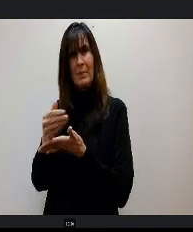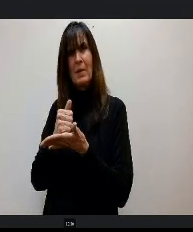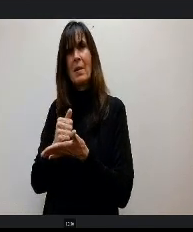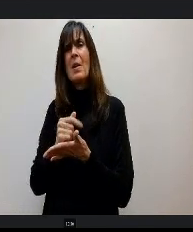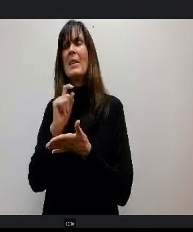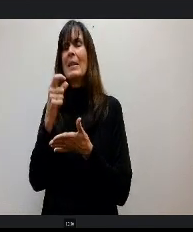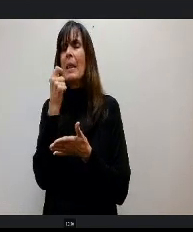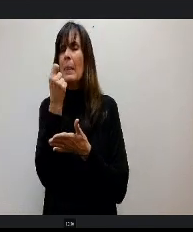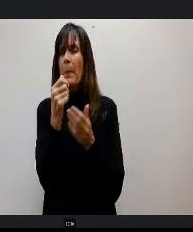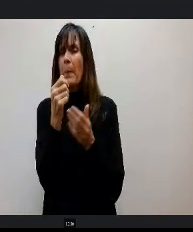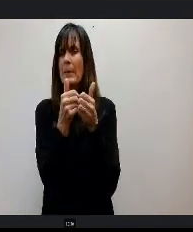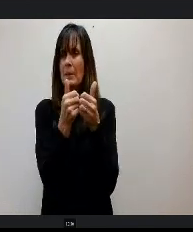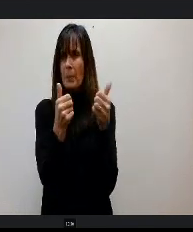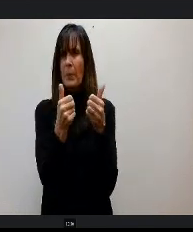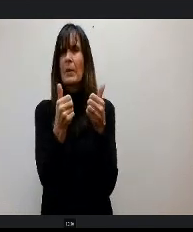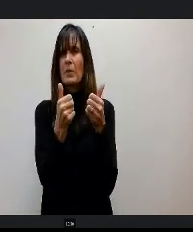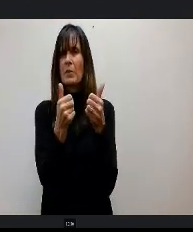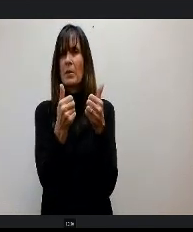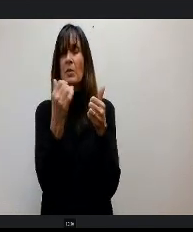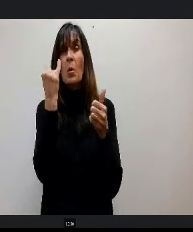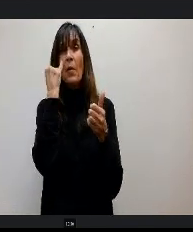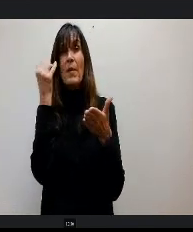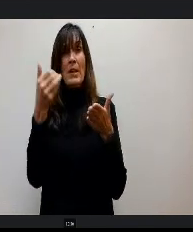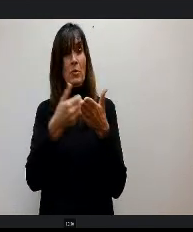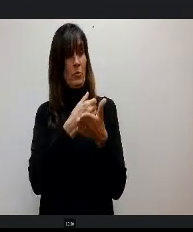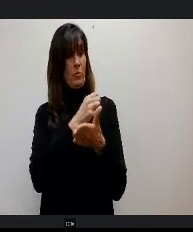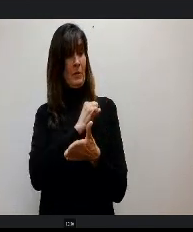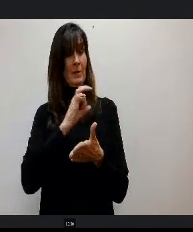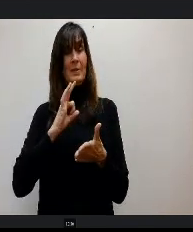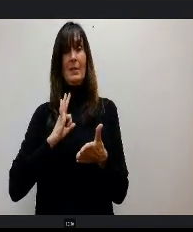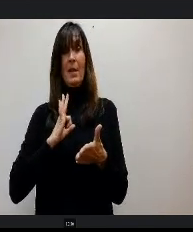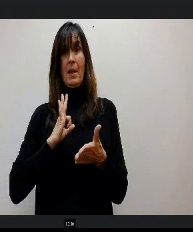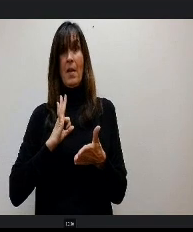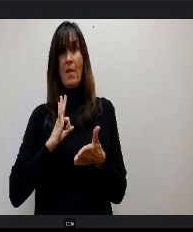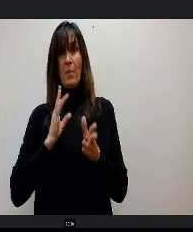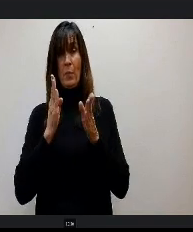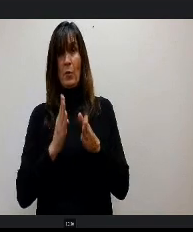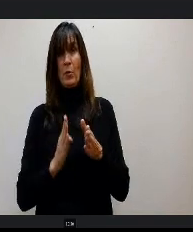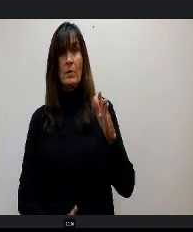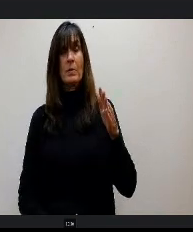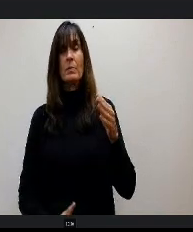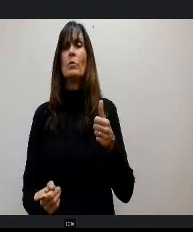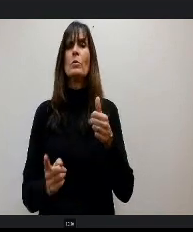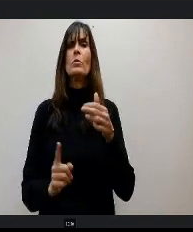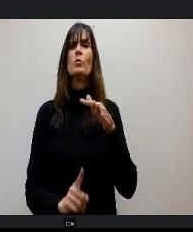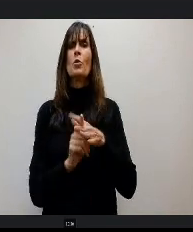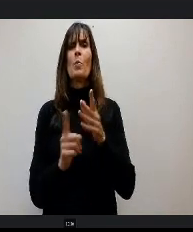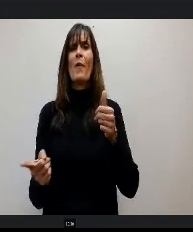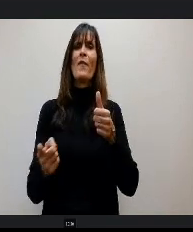So that a new staff member doesn't come in as a first year teacher, now making the